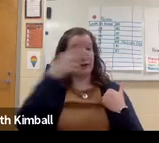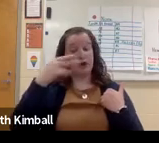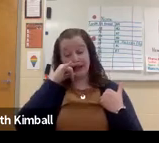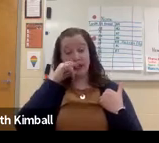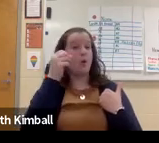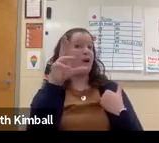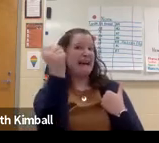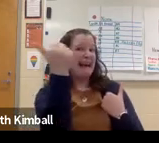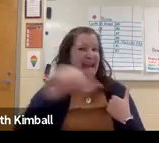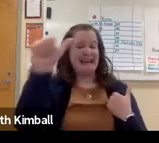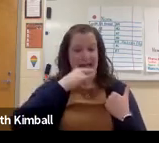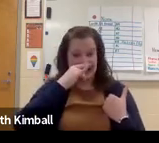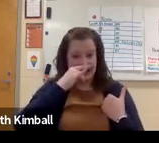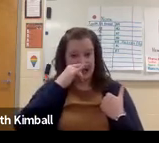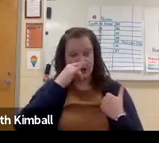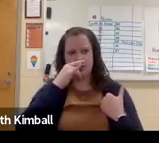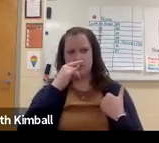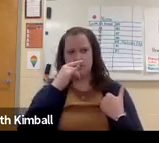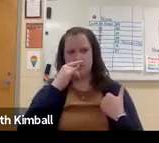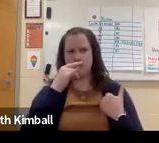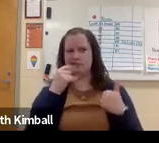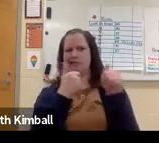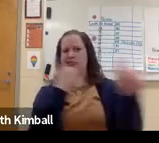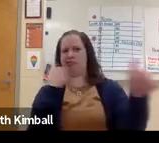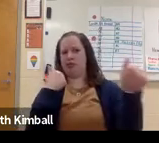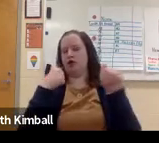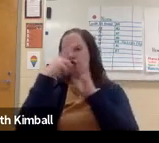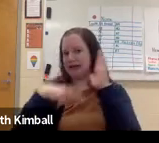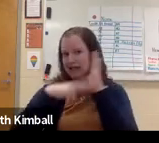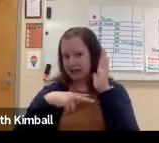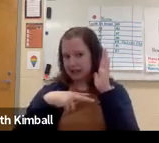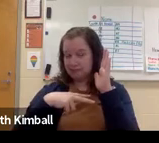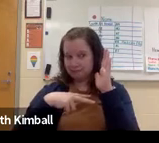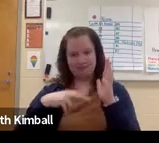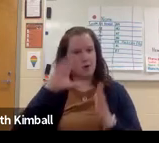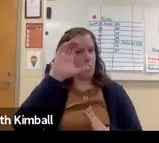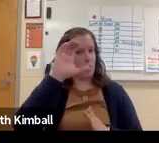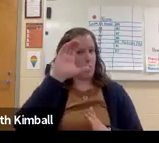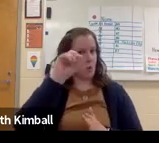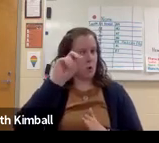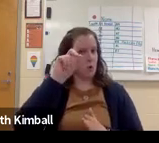So if you have deaf and hard of hearing students or really any students who are falling behind